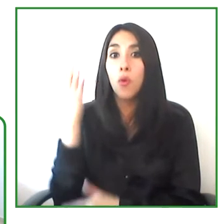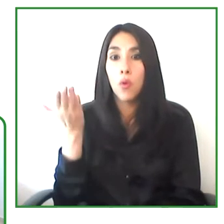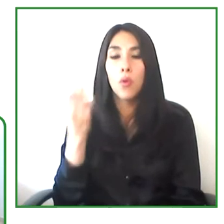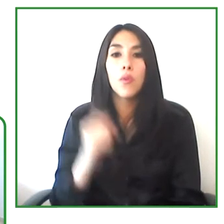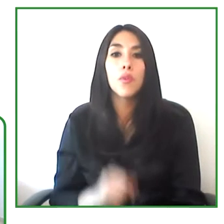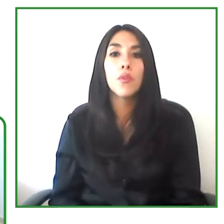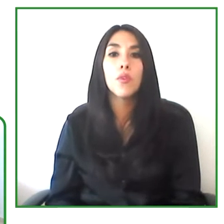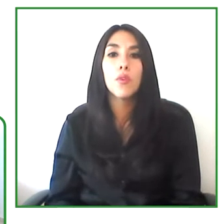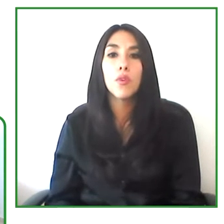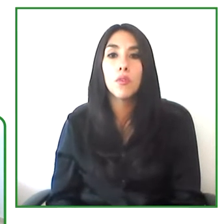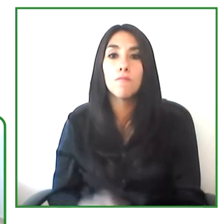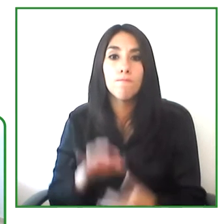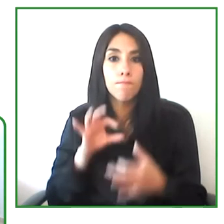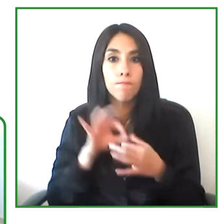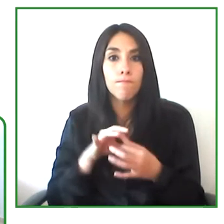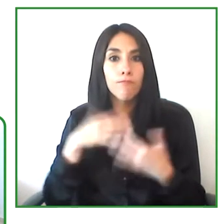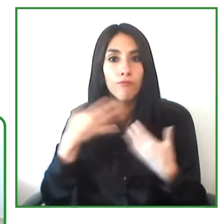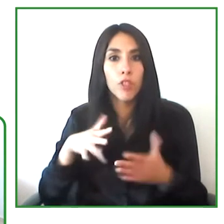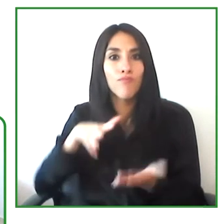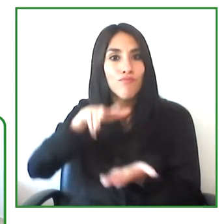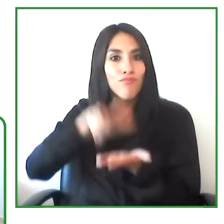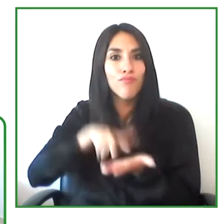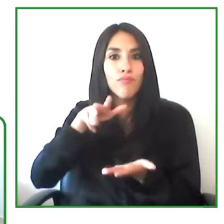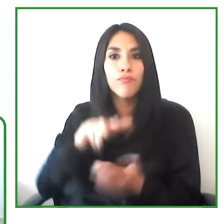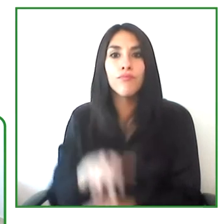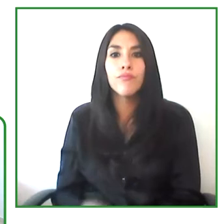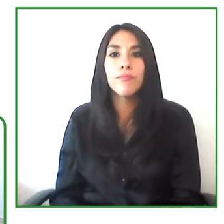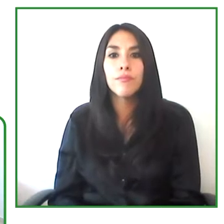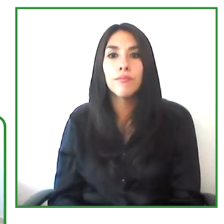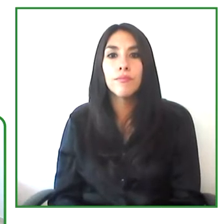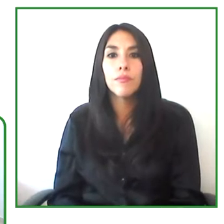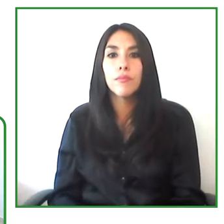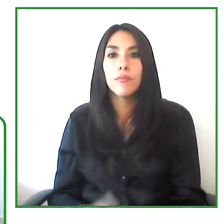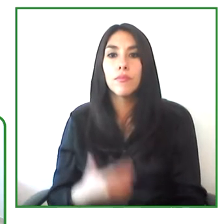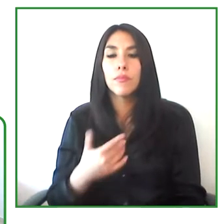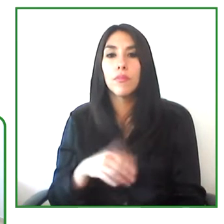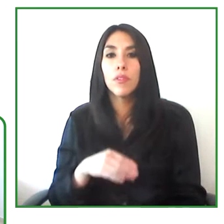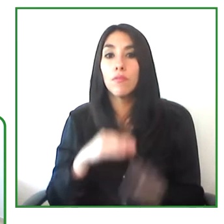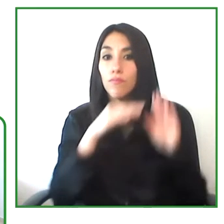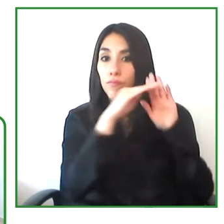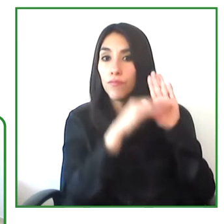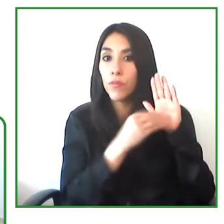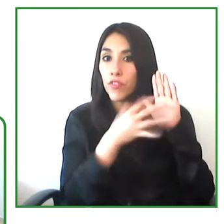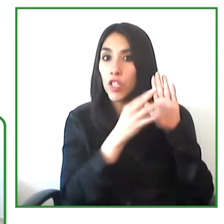and the eight articles, eight or nine to articles. It's to be aware that's the eighth article.